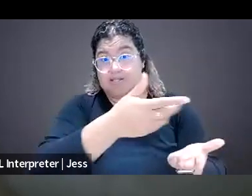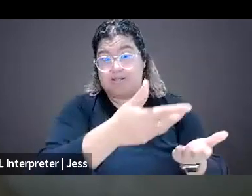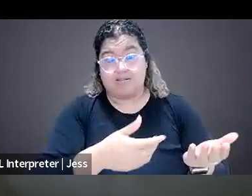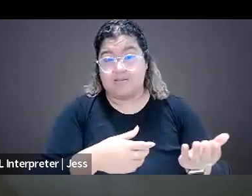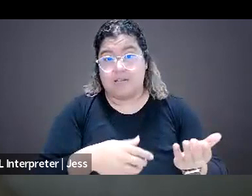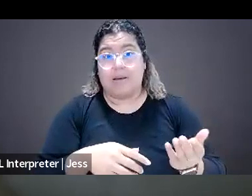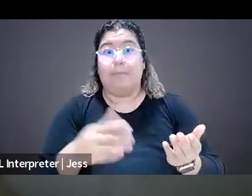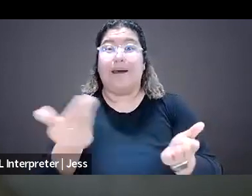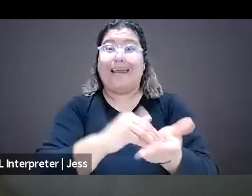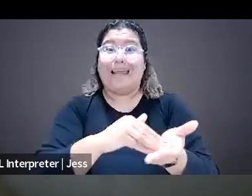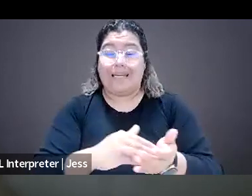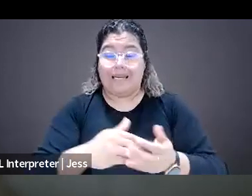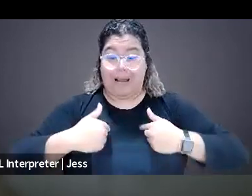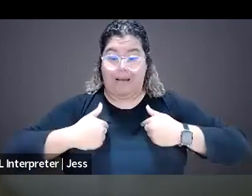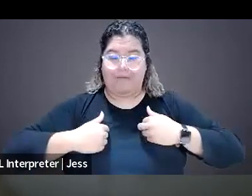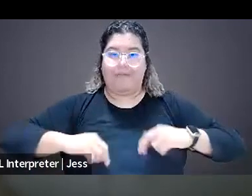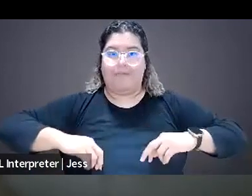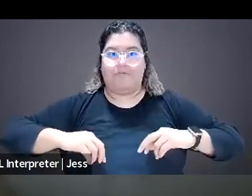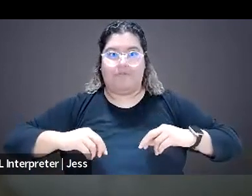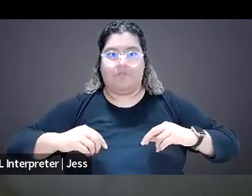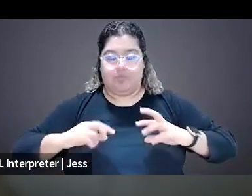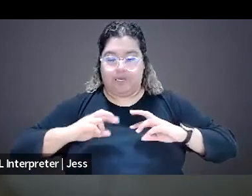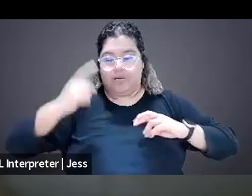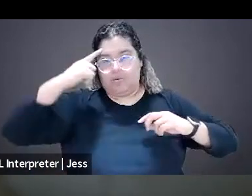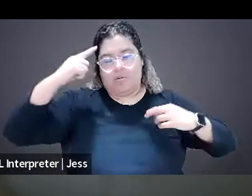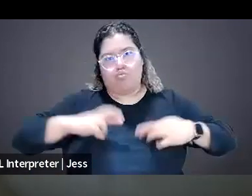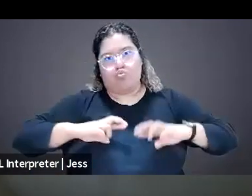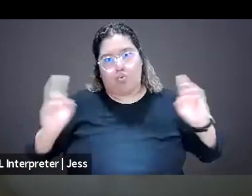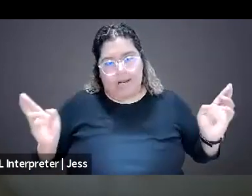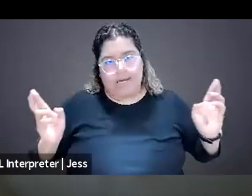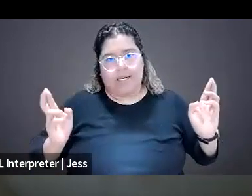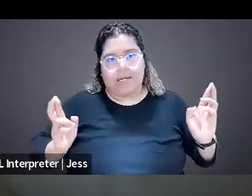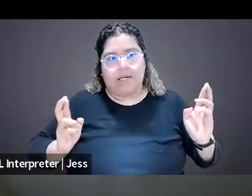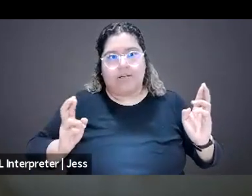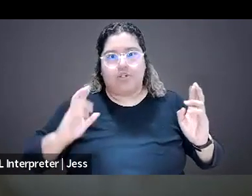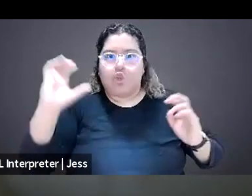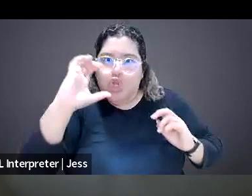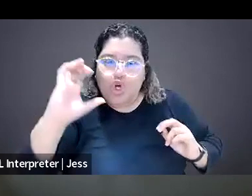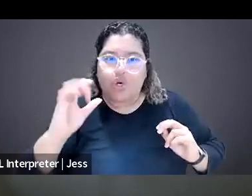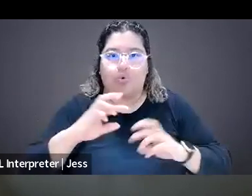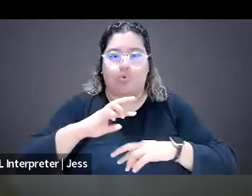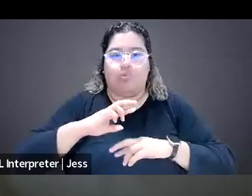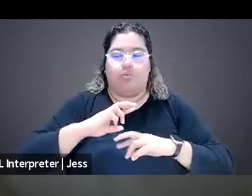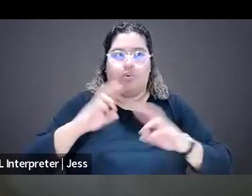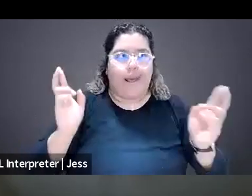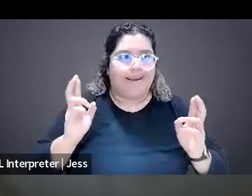where they can even find them or best utilize them. But we do have individuals who are there for you